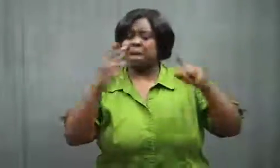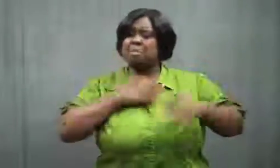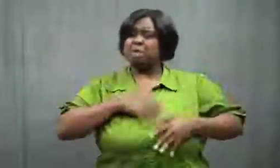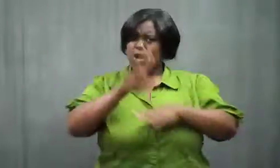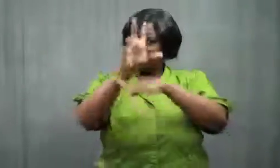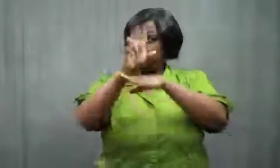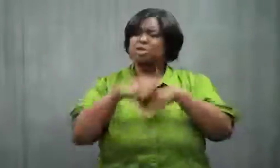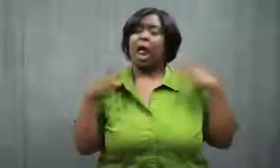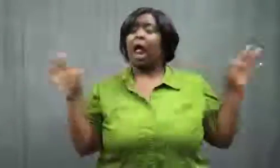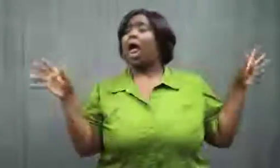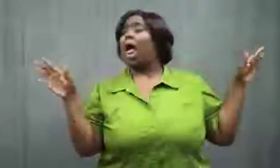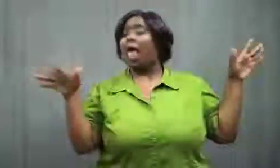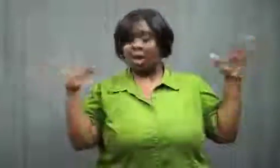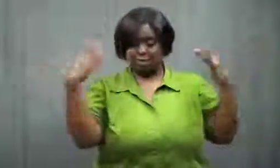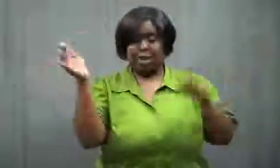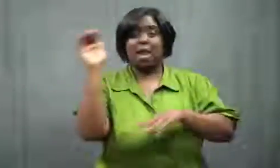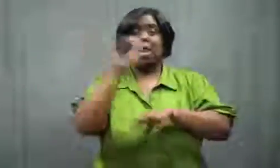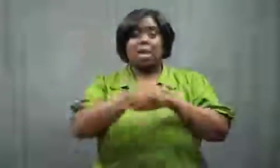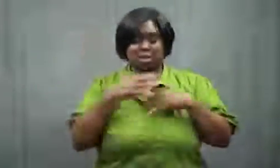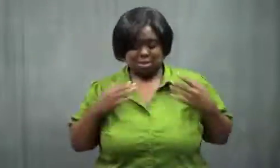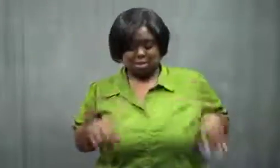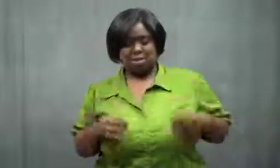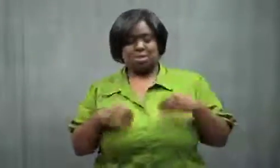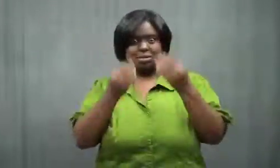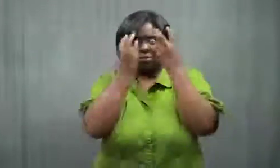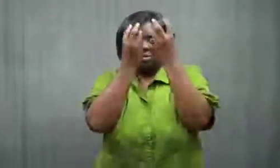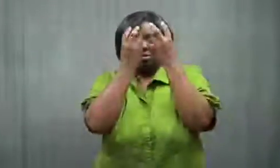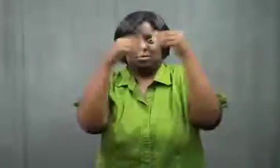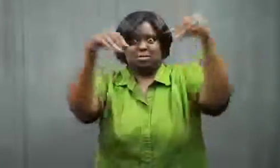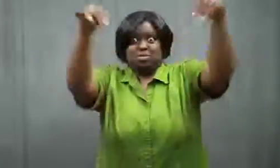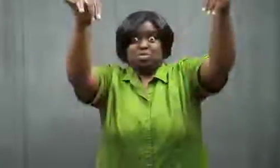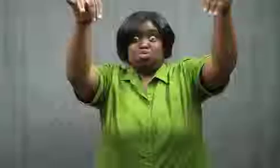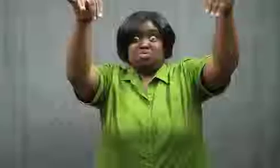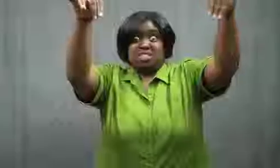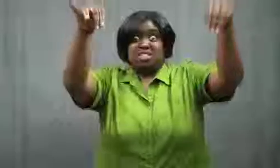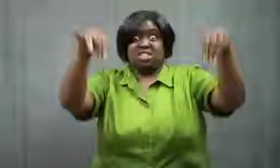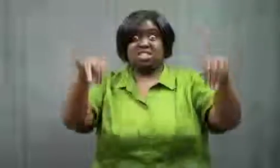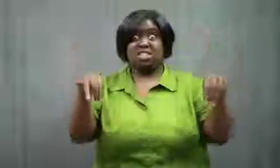I got used to wearing them, then at night when I took them off.. Whoops!